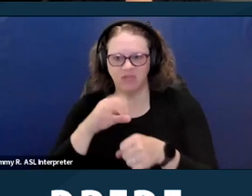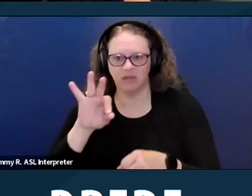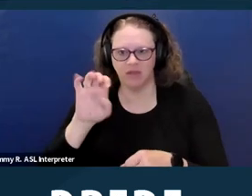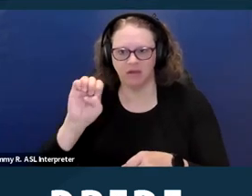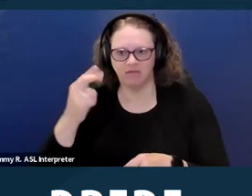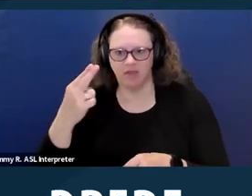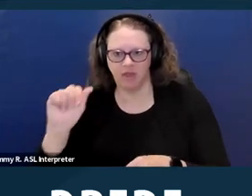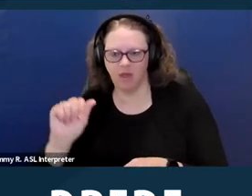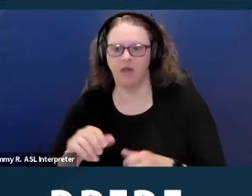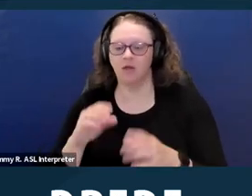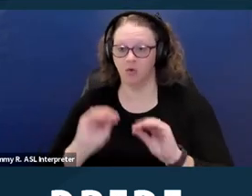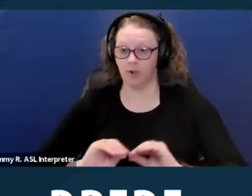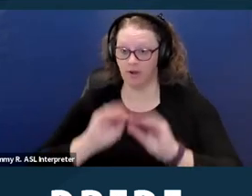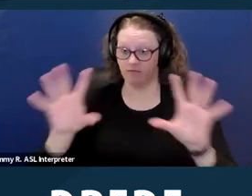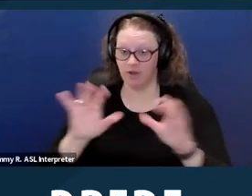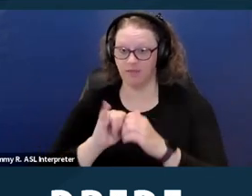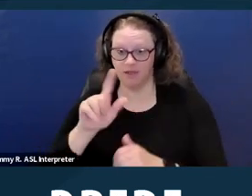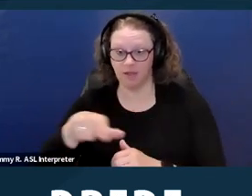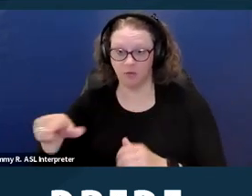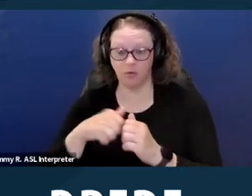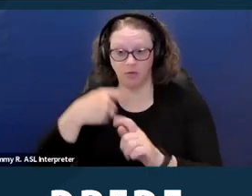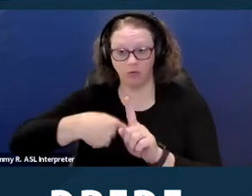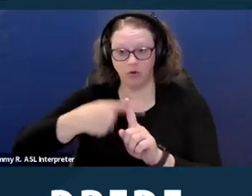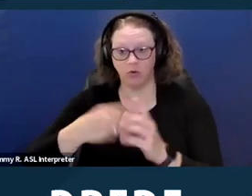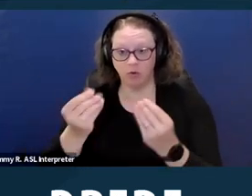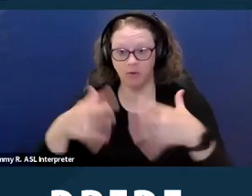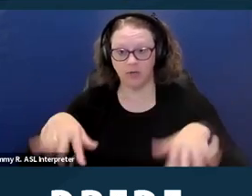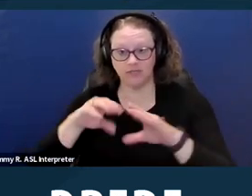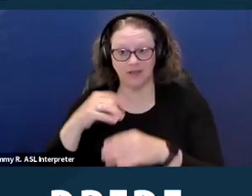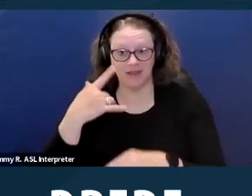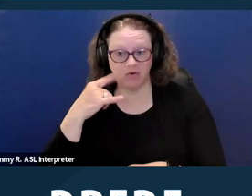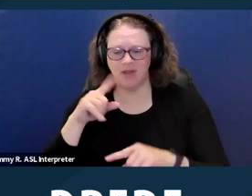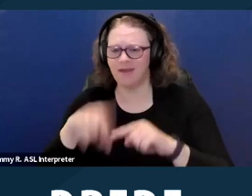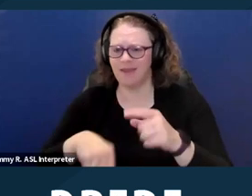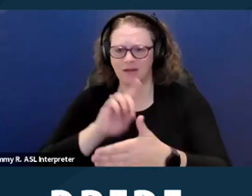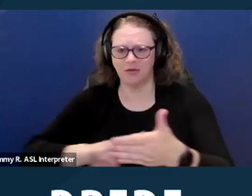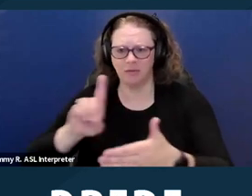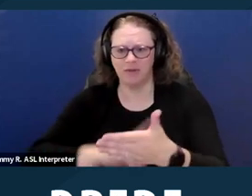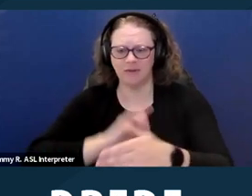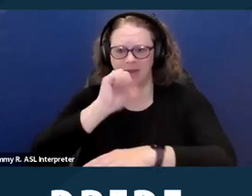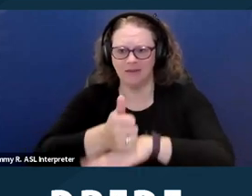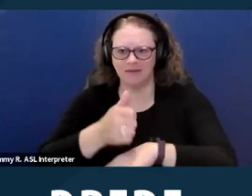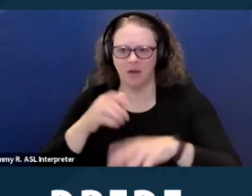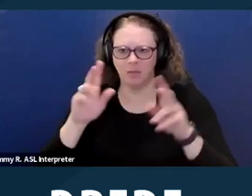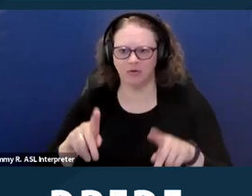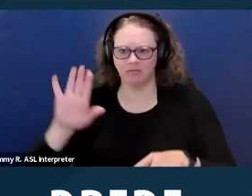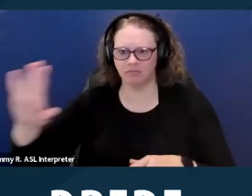with rental properties in California cannot discriminate based on a person's source of income,